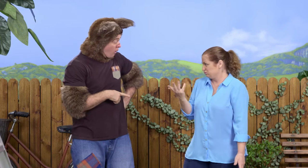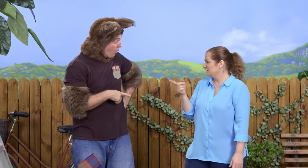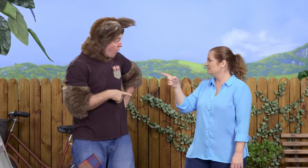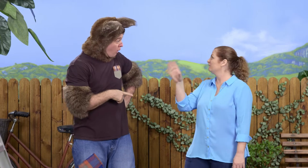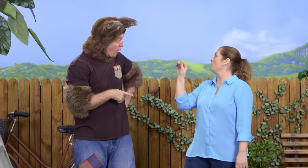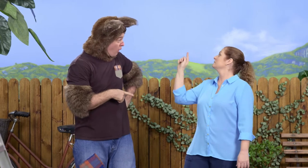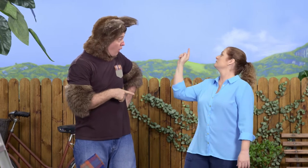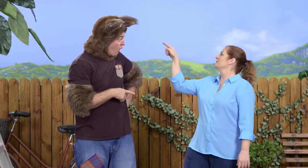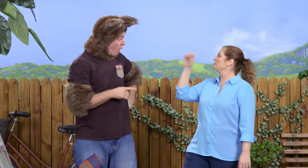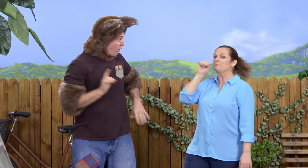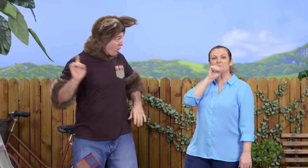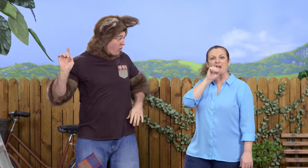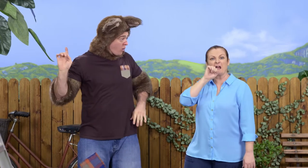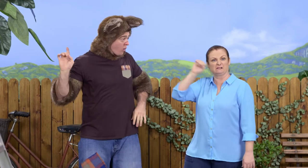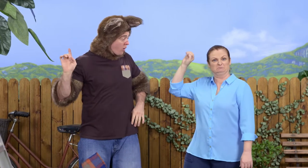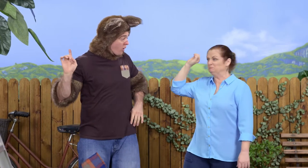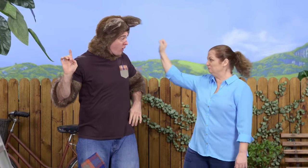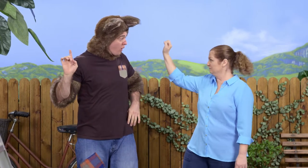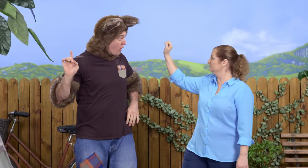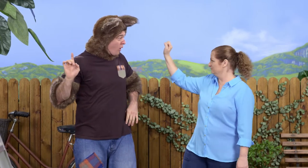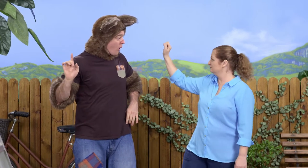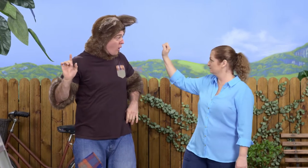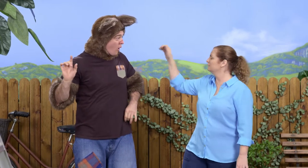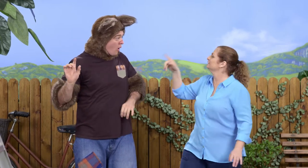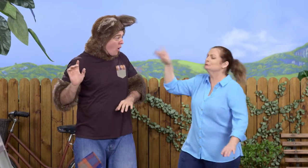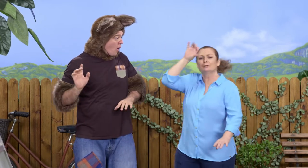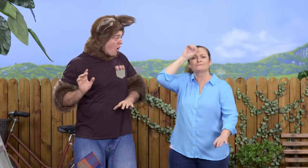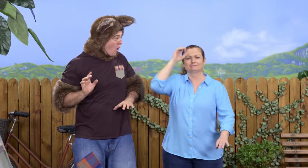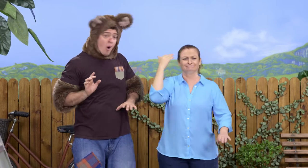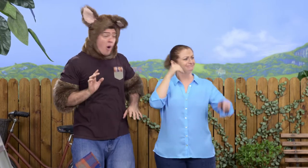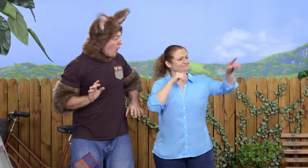That belongs to the neighbour. It's his. Do you remember?